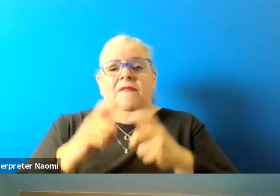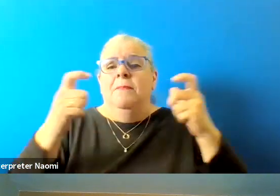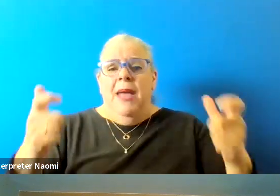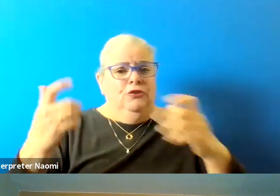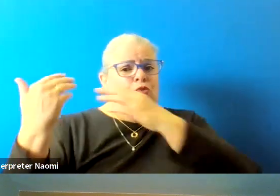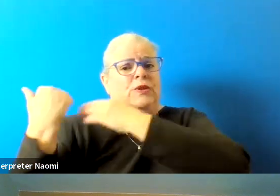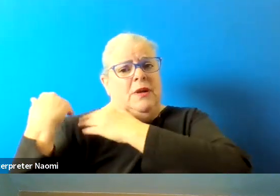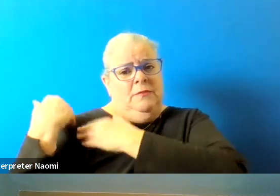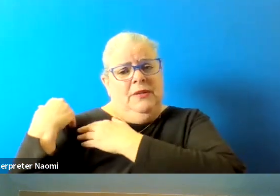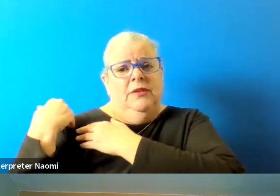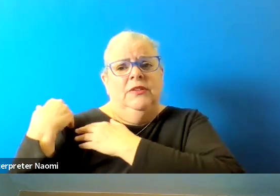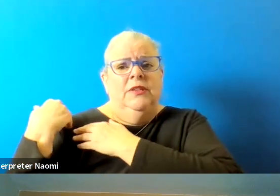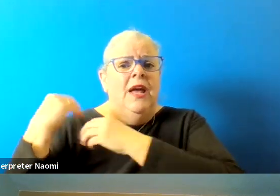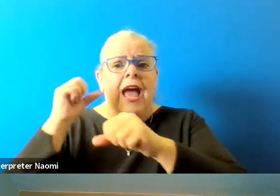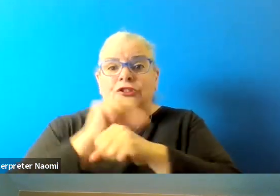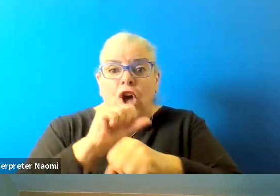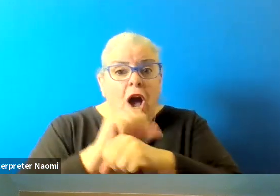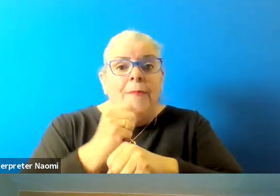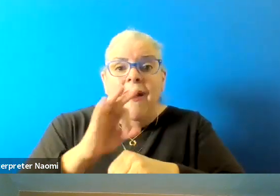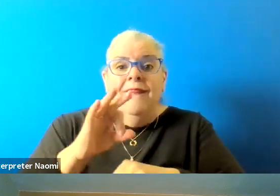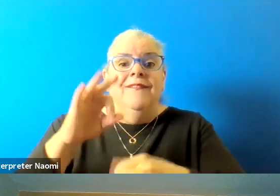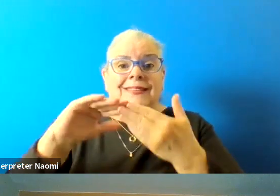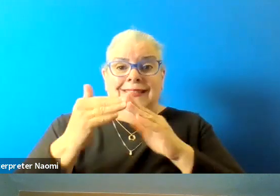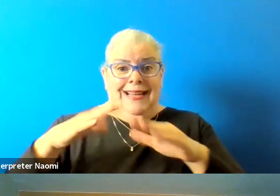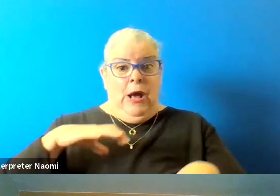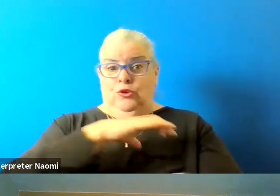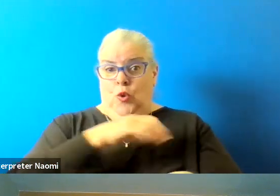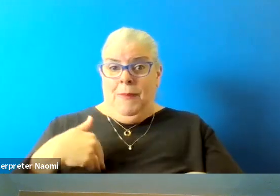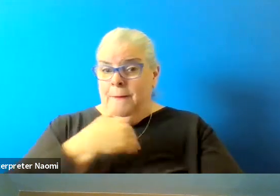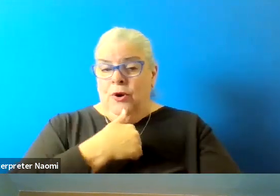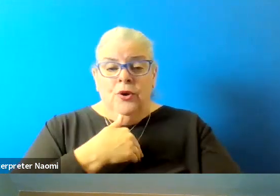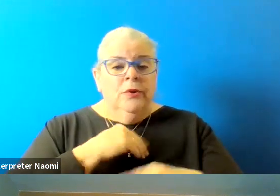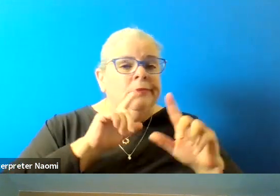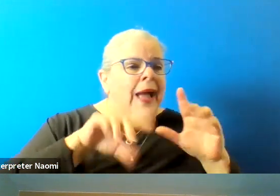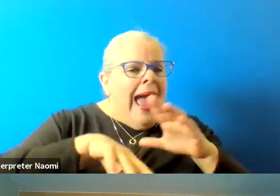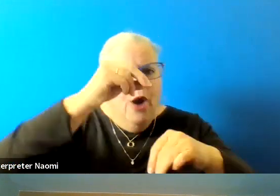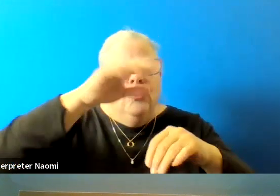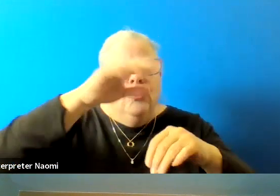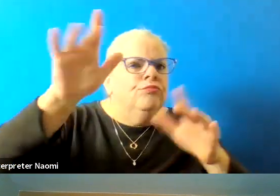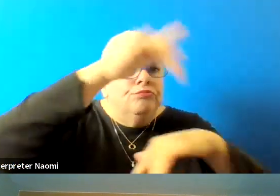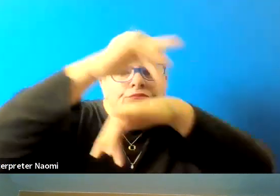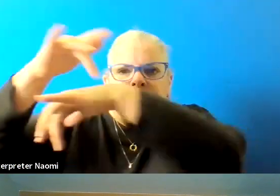and job of a council member is to go out to his or her district, or if you at large